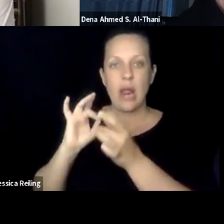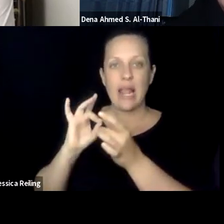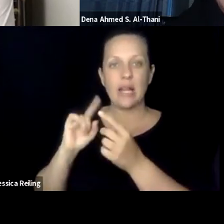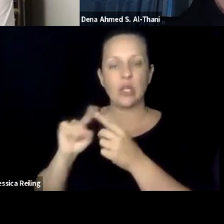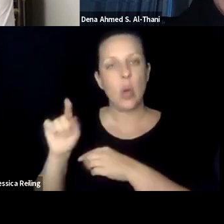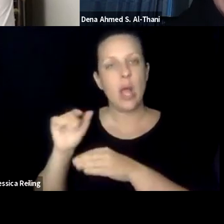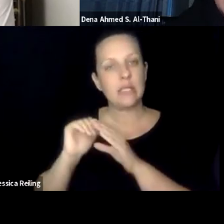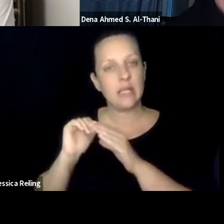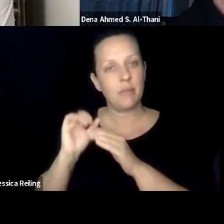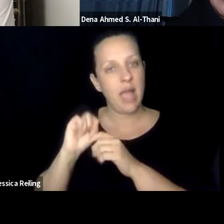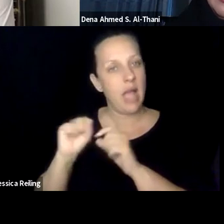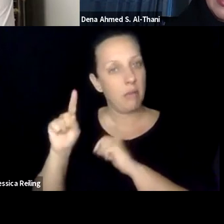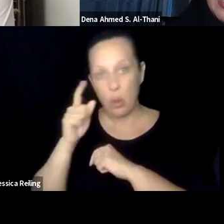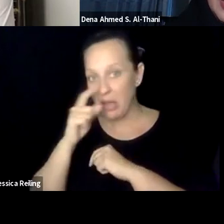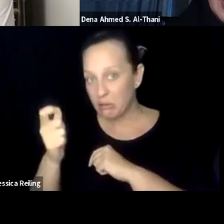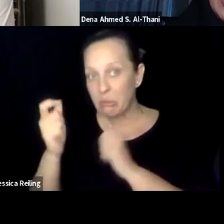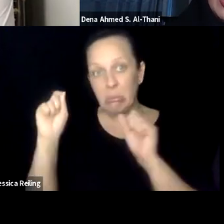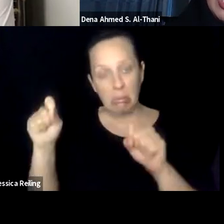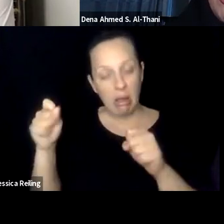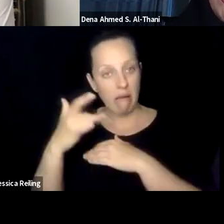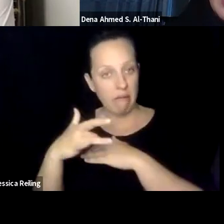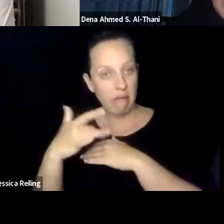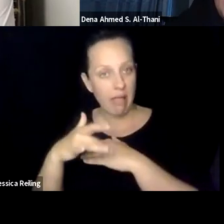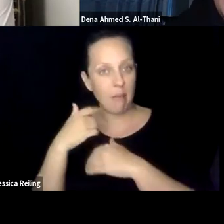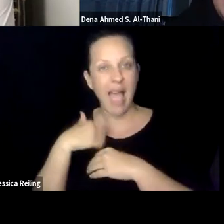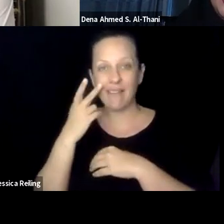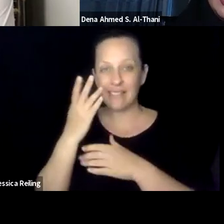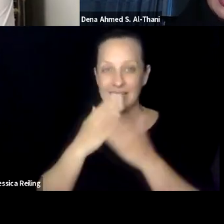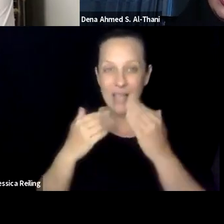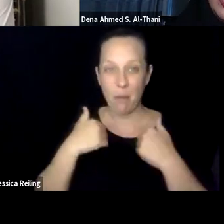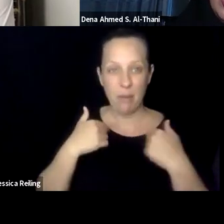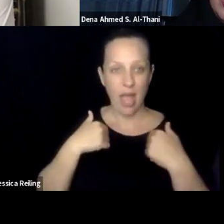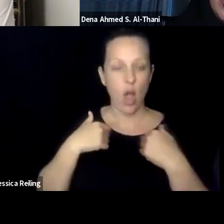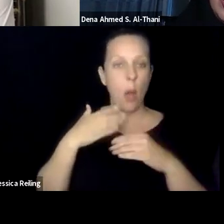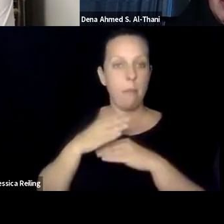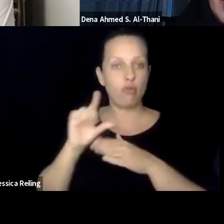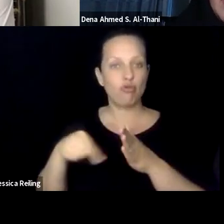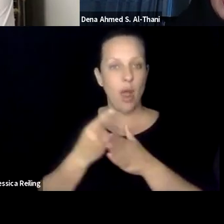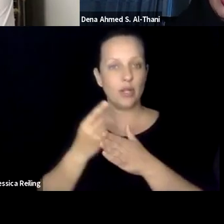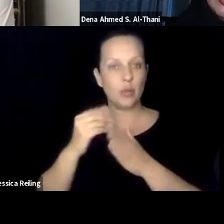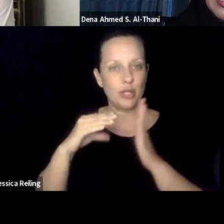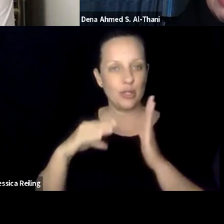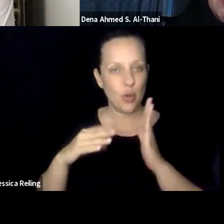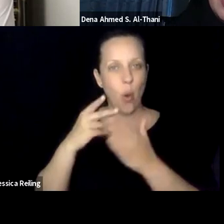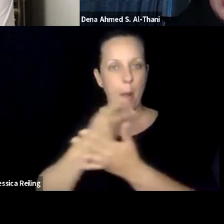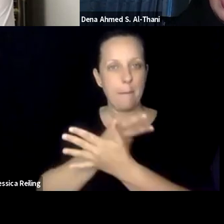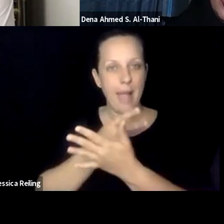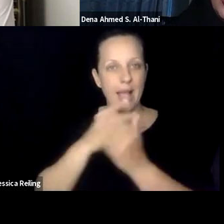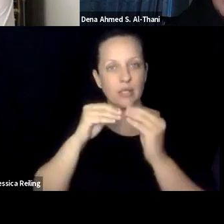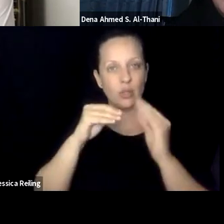telling them toward the end of the class that there are professional tracks related to accessibility, and if it can be of your interest, and